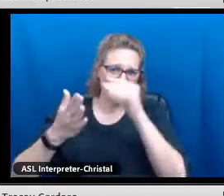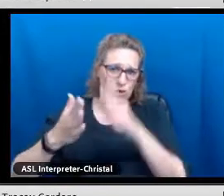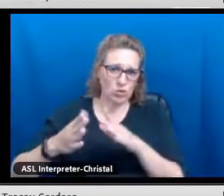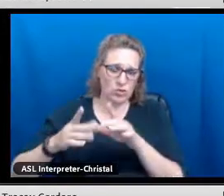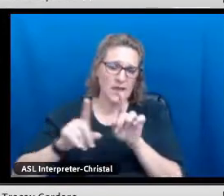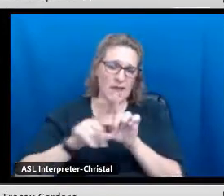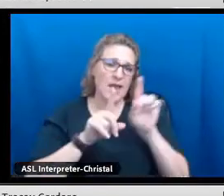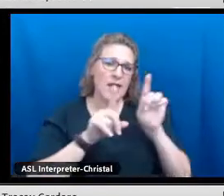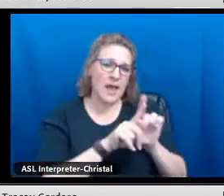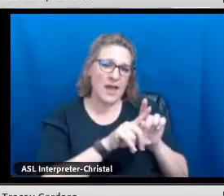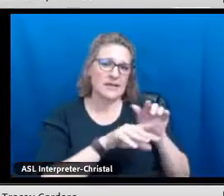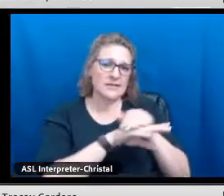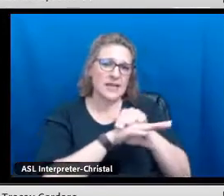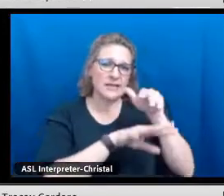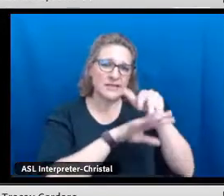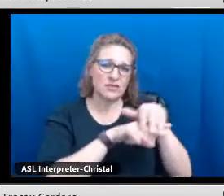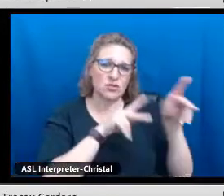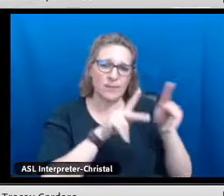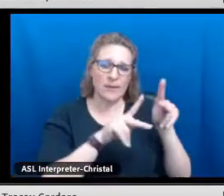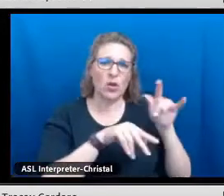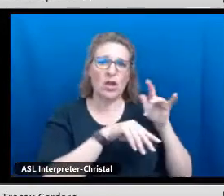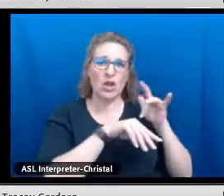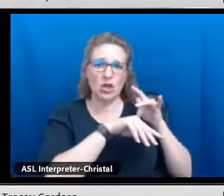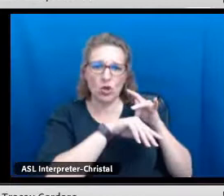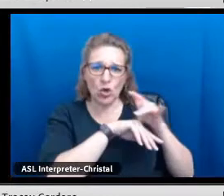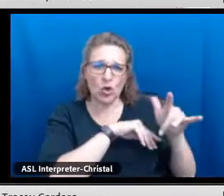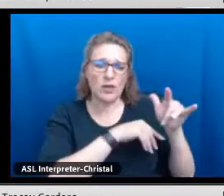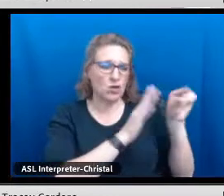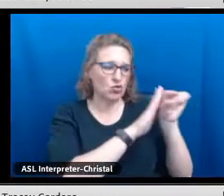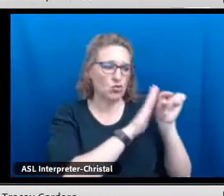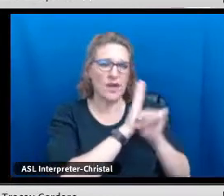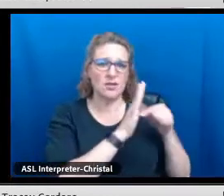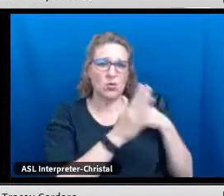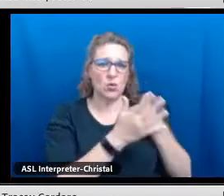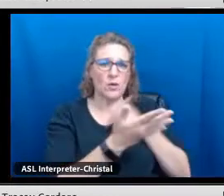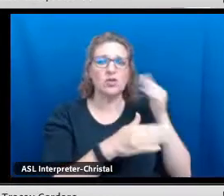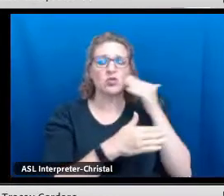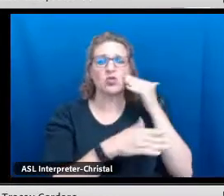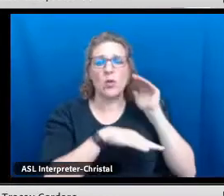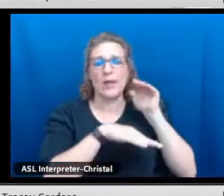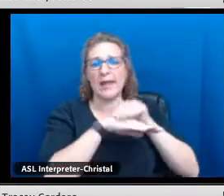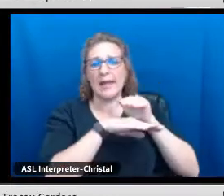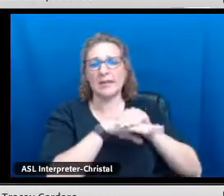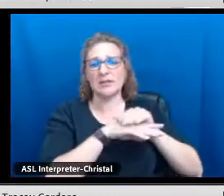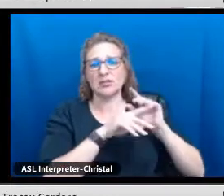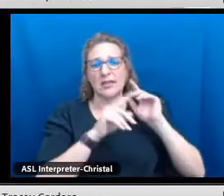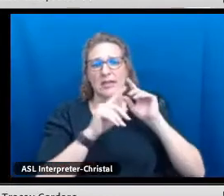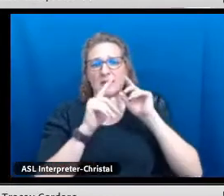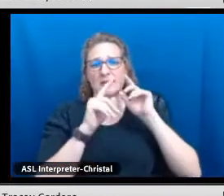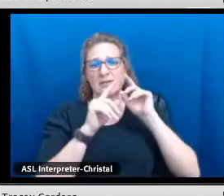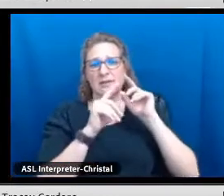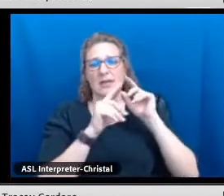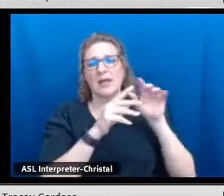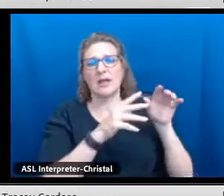learners--English language learners--and as indigenous people in early grades, we know